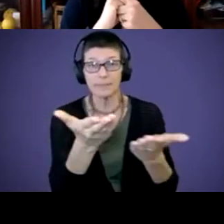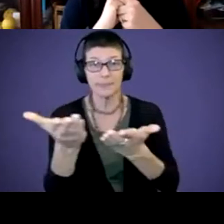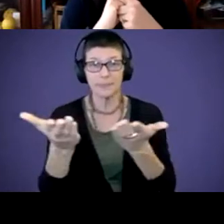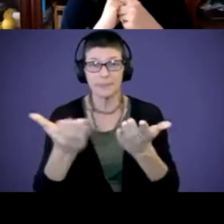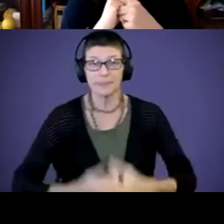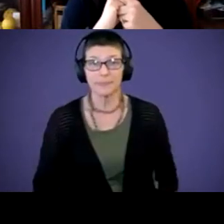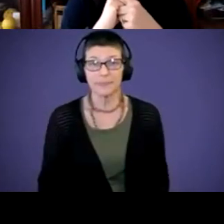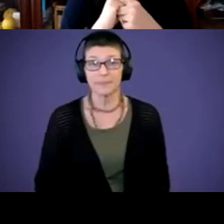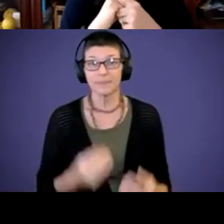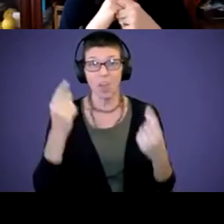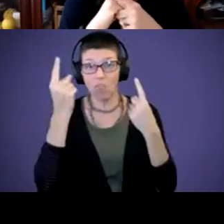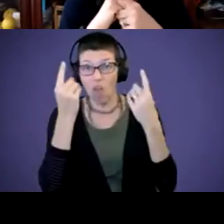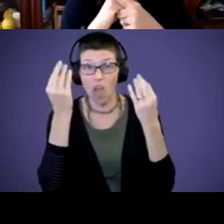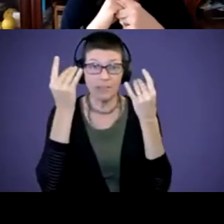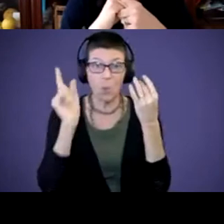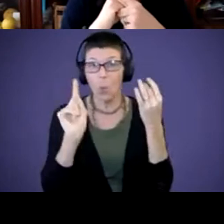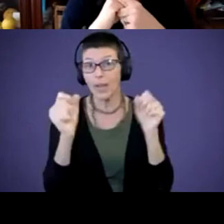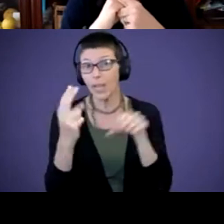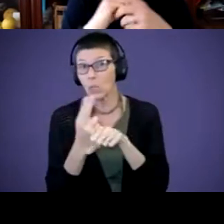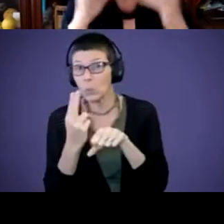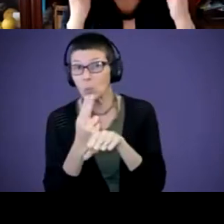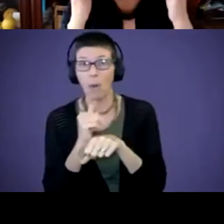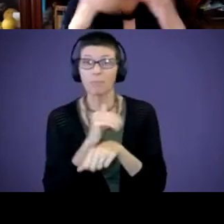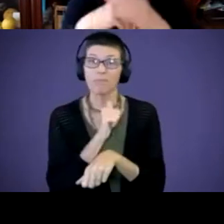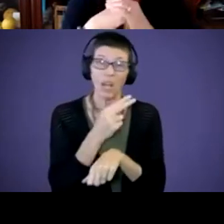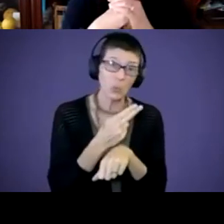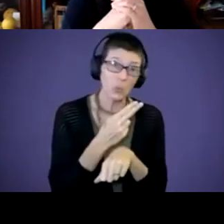Thoughts where you might use it, not use it. Things that kind of resonated with you.